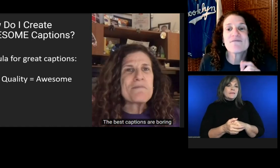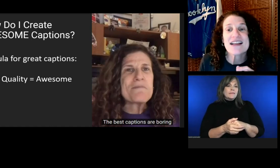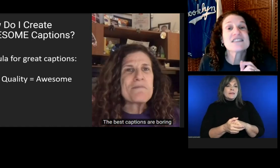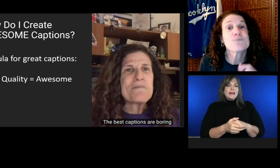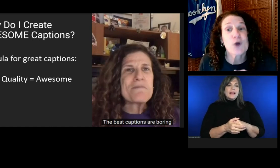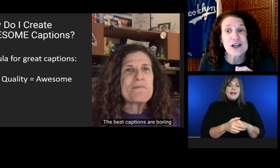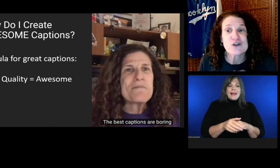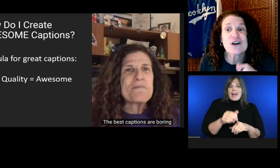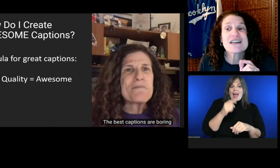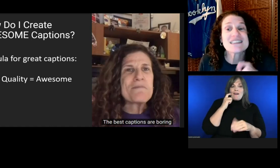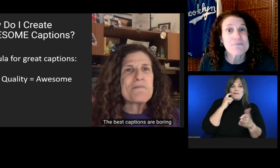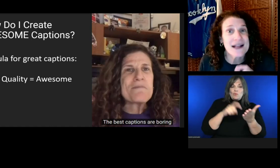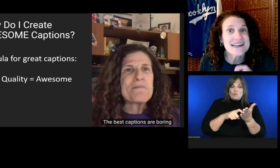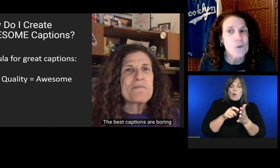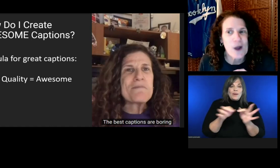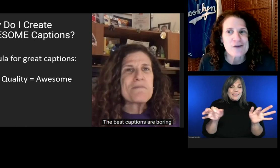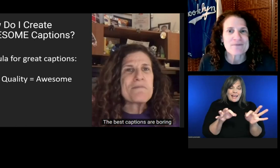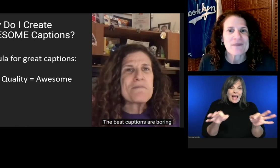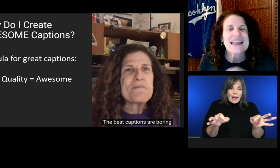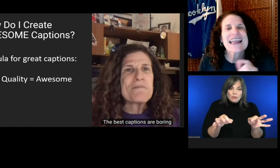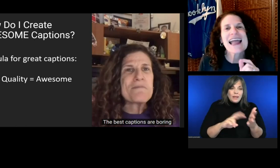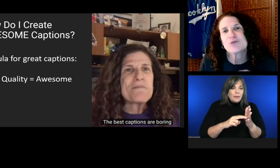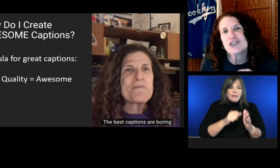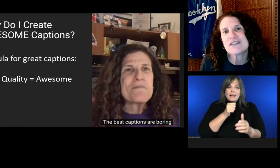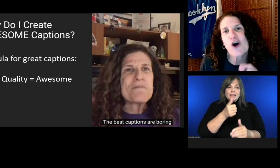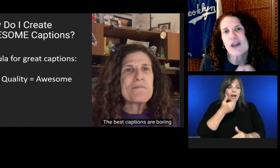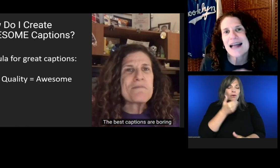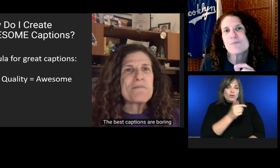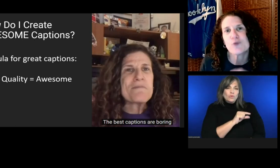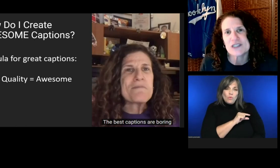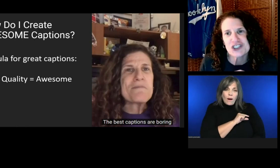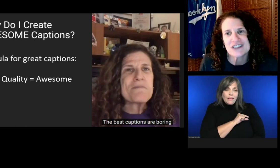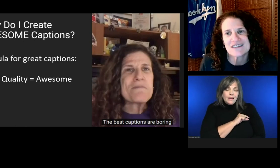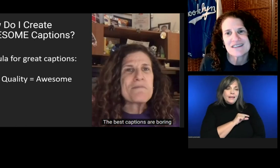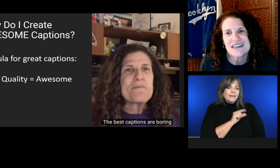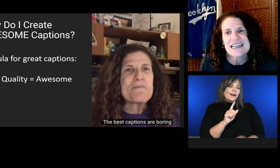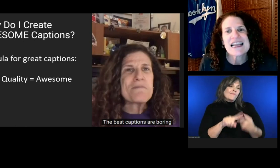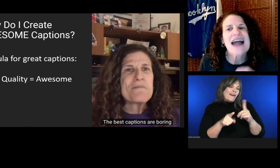My friend John Brooker explained it well. Captions are like virgins.